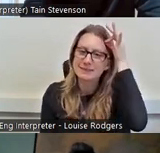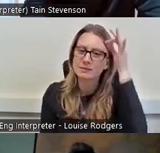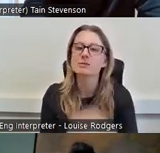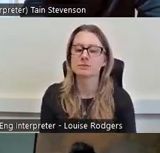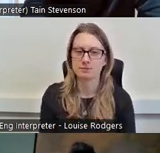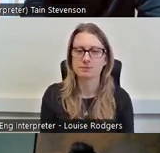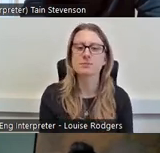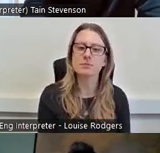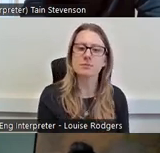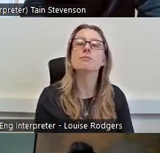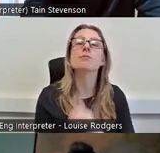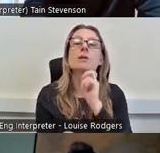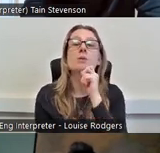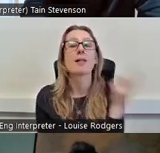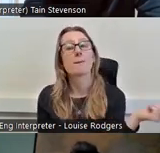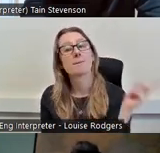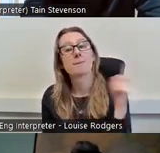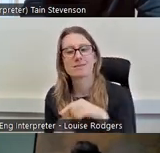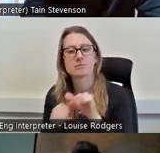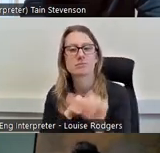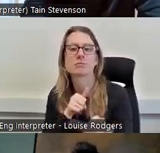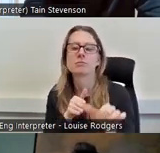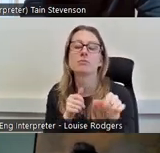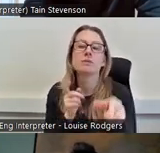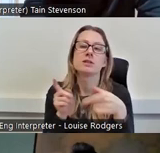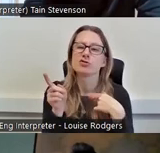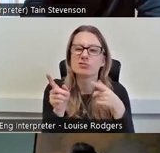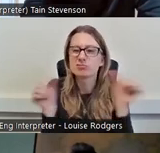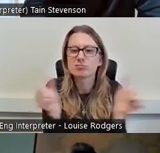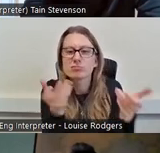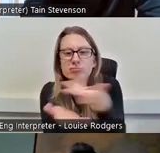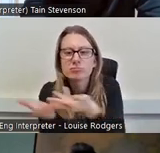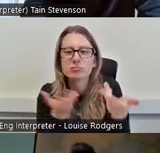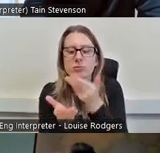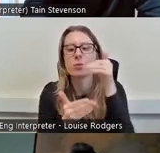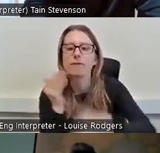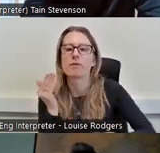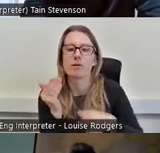and then come back and have again a bit of a discussion afterwards on this.